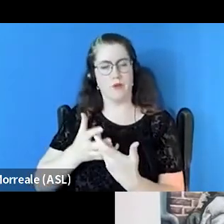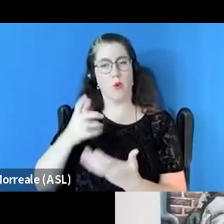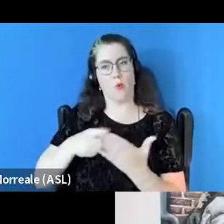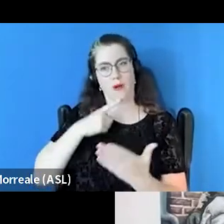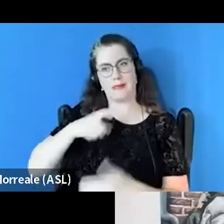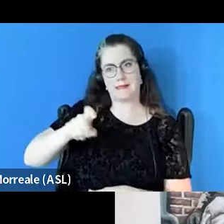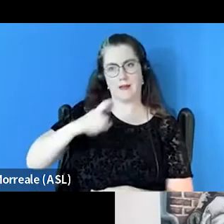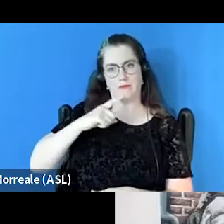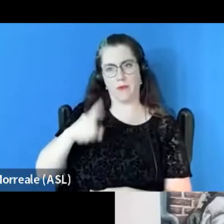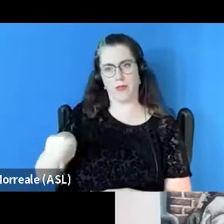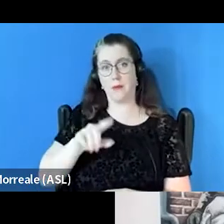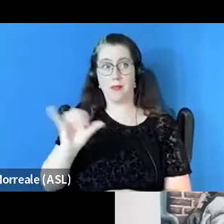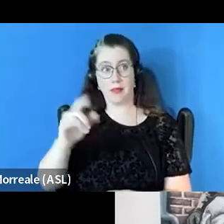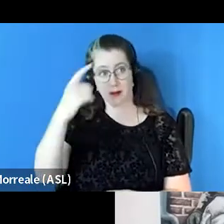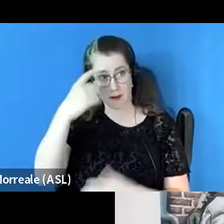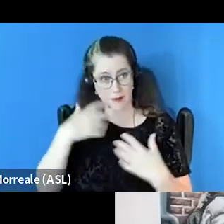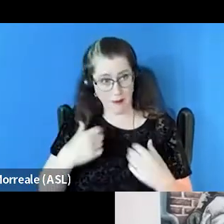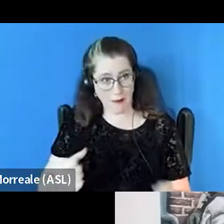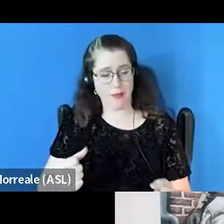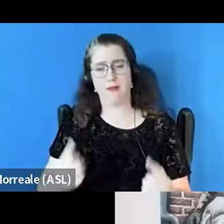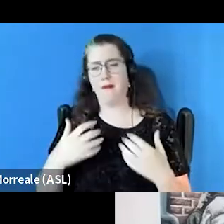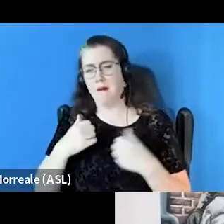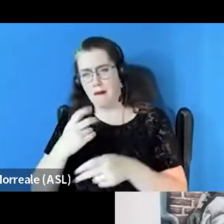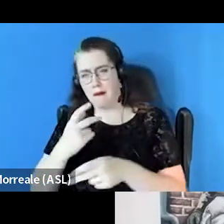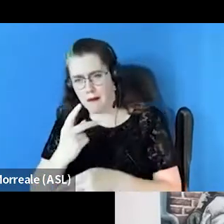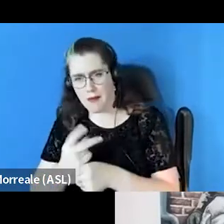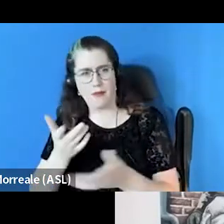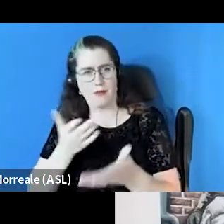such as mental health, healthcare services, as well as substance use.